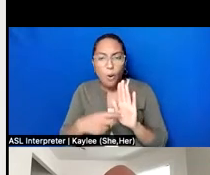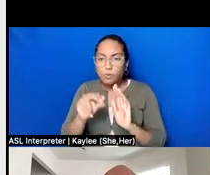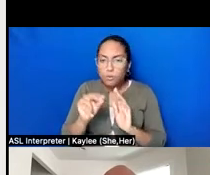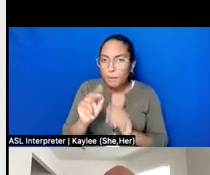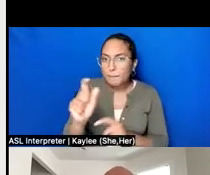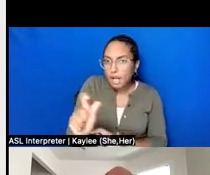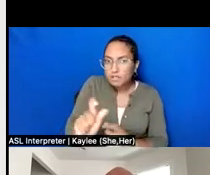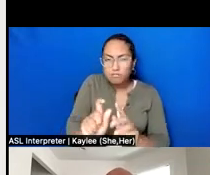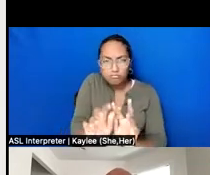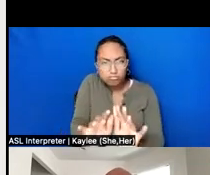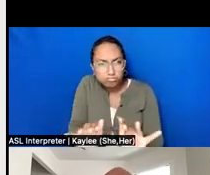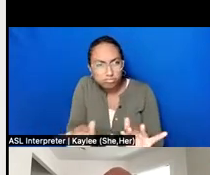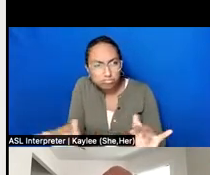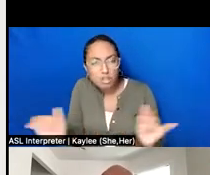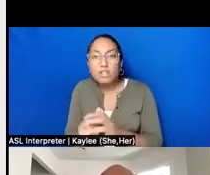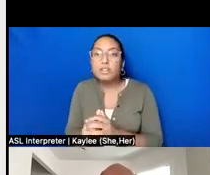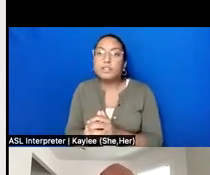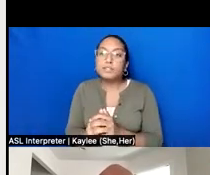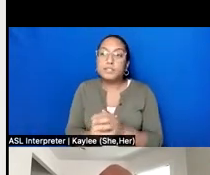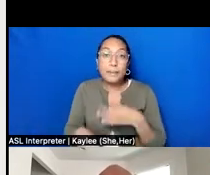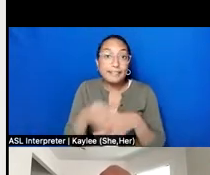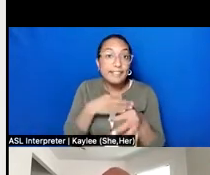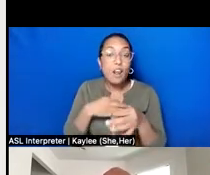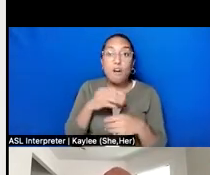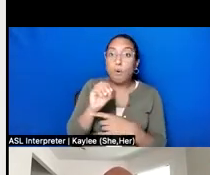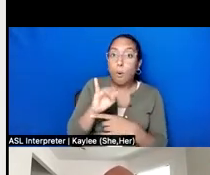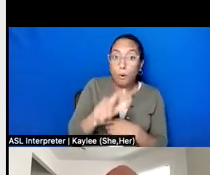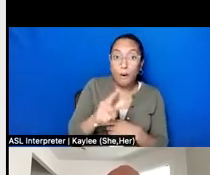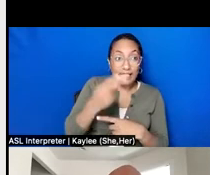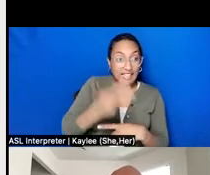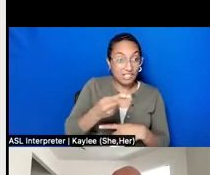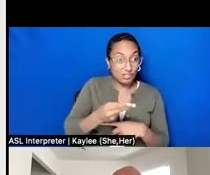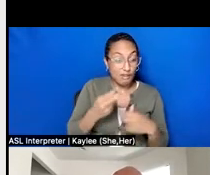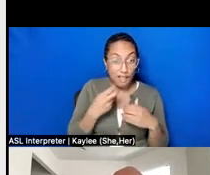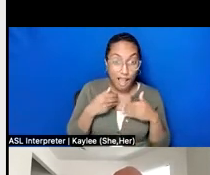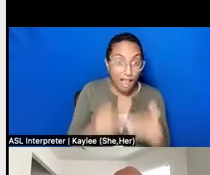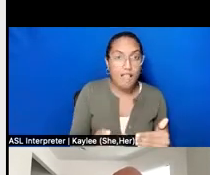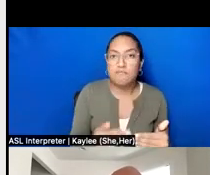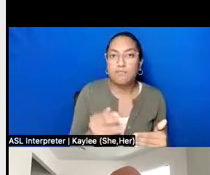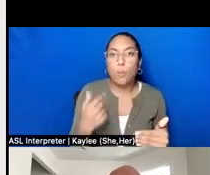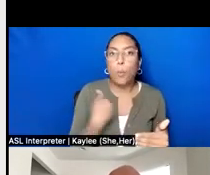us. So rather than jump into doing oral histories, we probably spent a number of months talking with